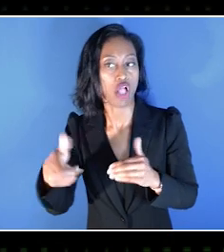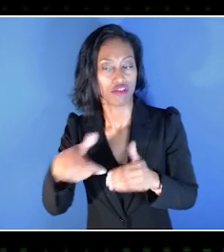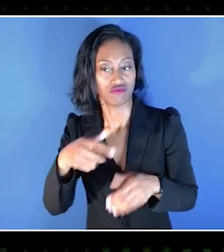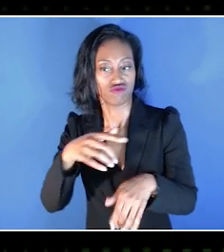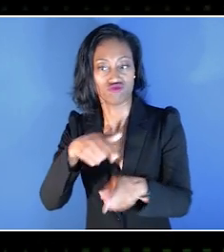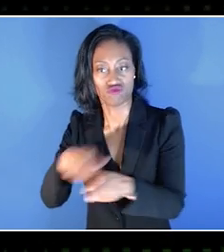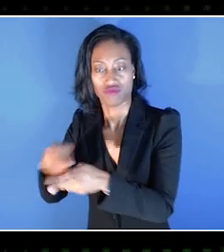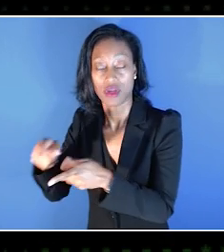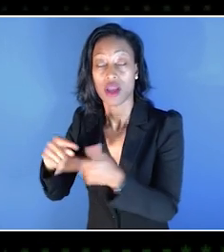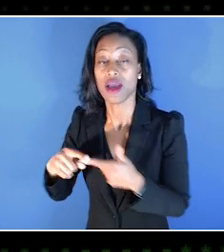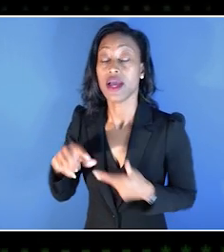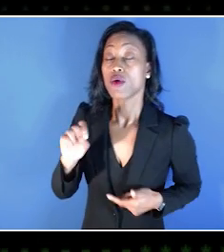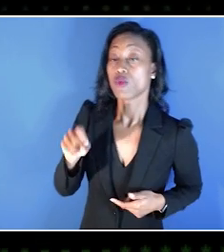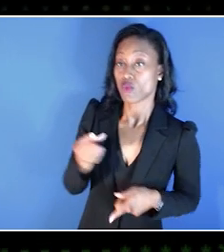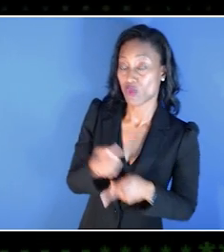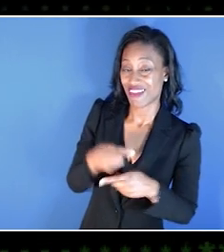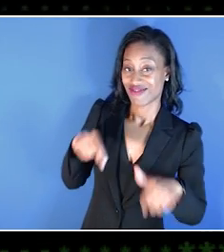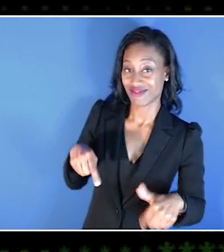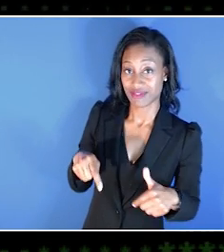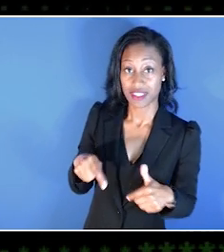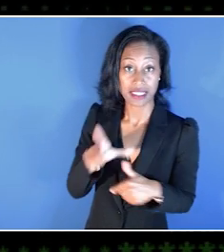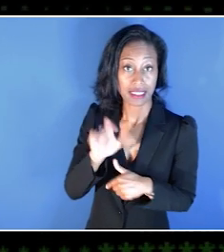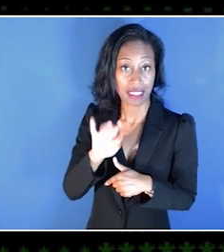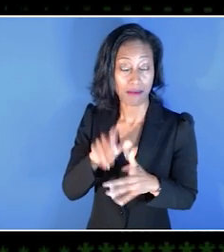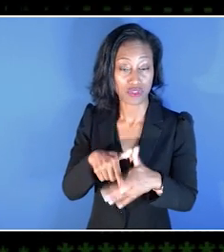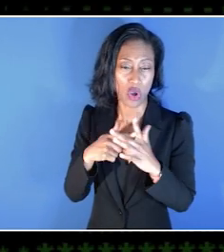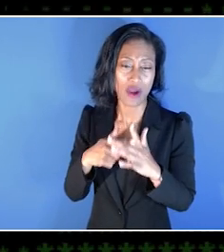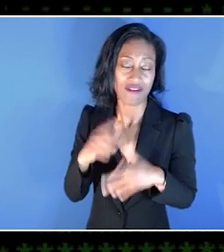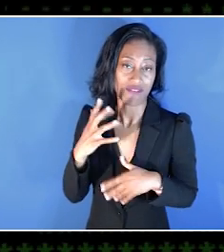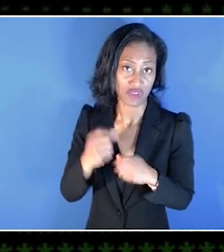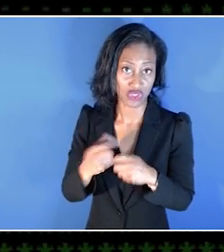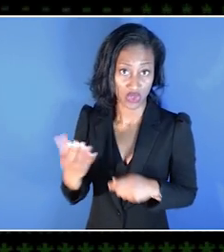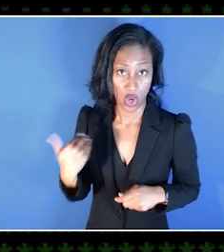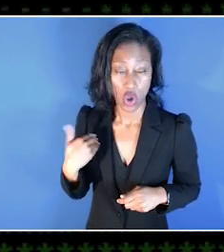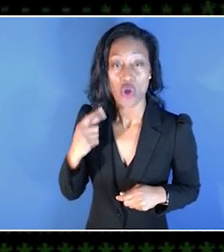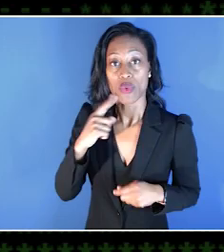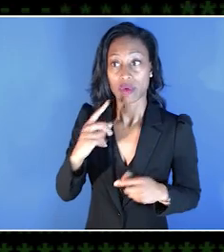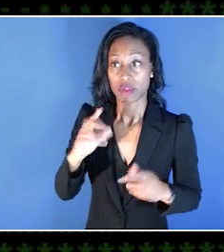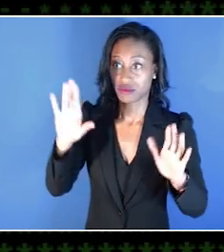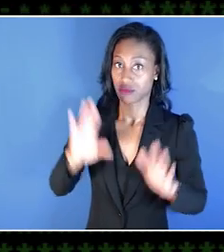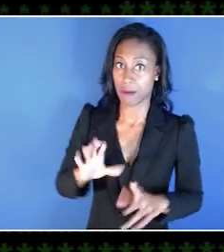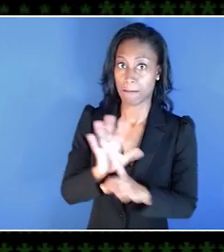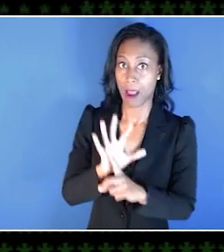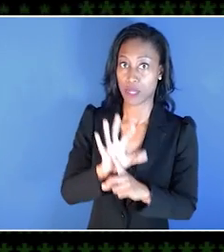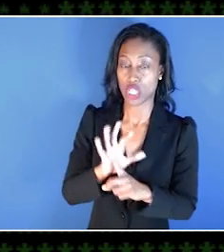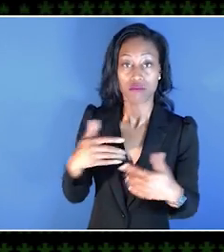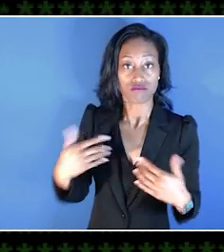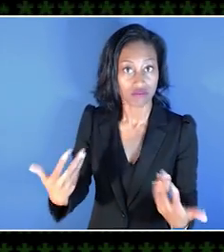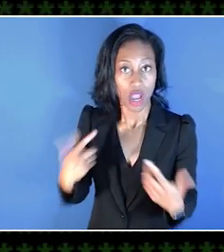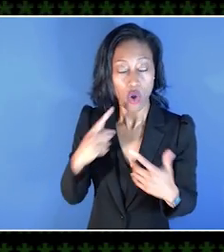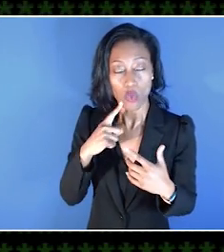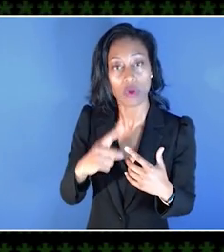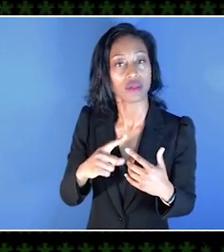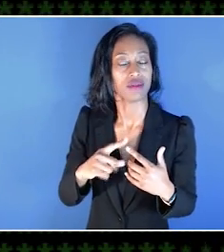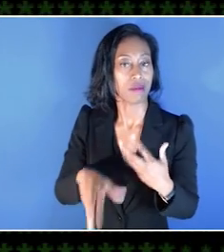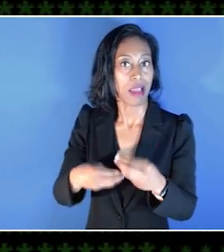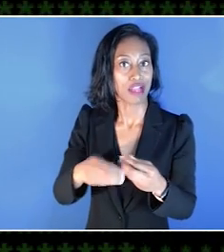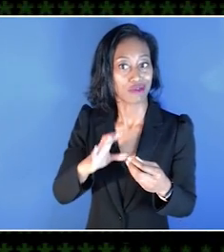It was so popular with our teams that we expanded to this newly opened facility to allow us to expand our scope as well.